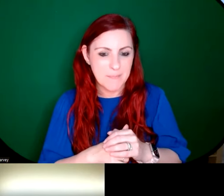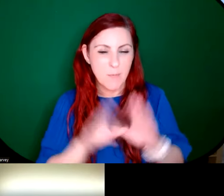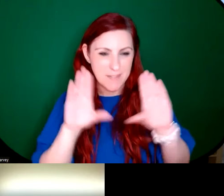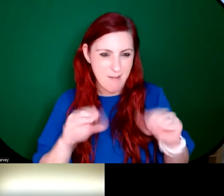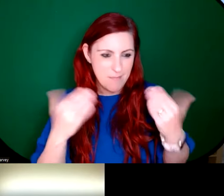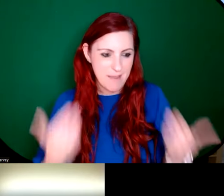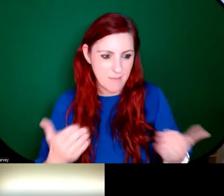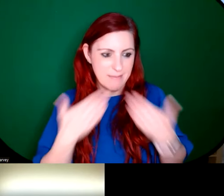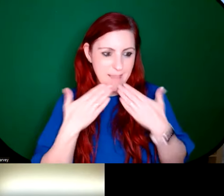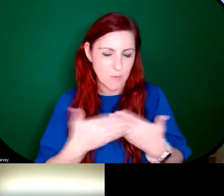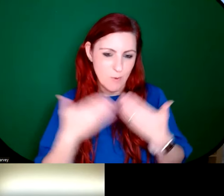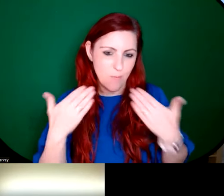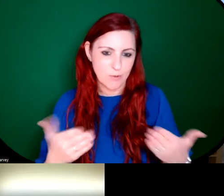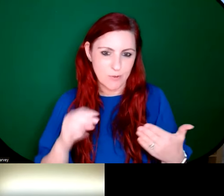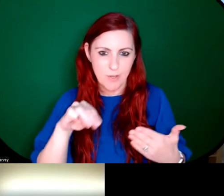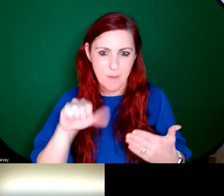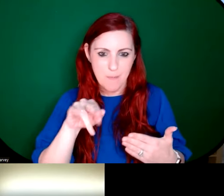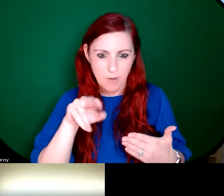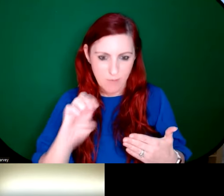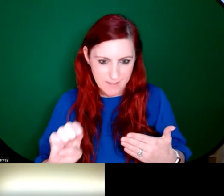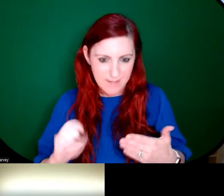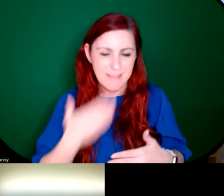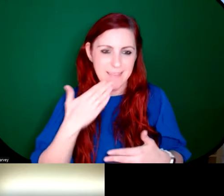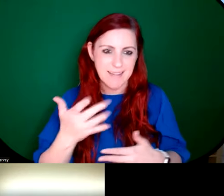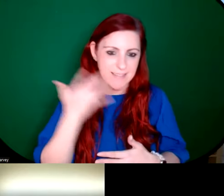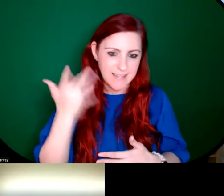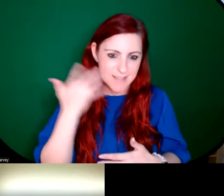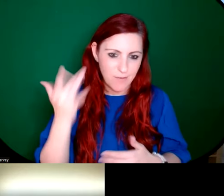Thank you so much, Marie Thank you very much, Lisa, for your work interpreting